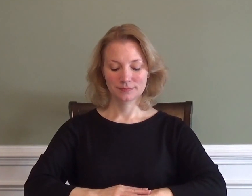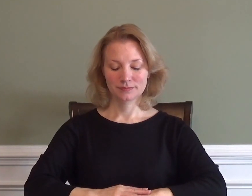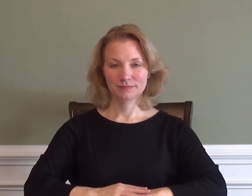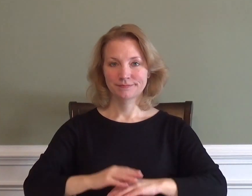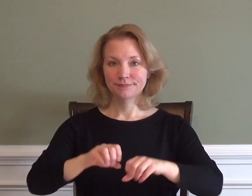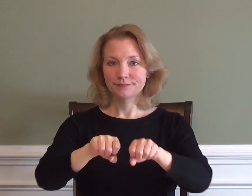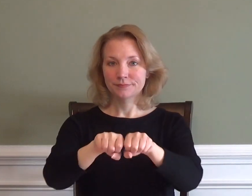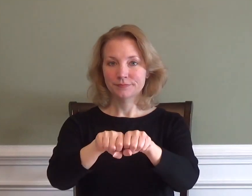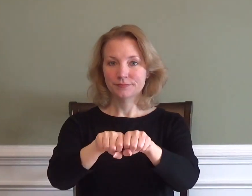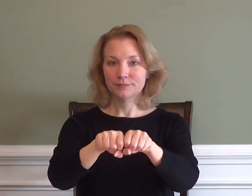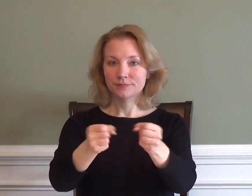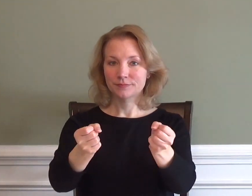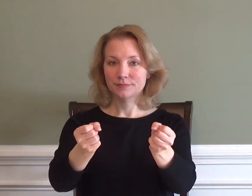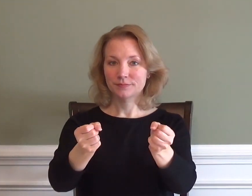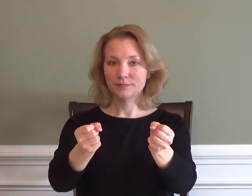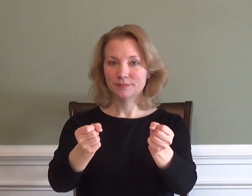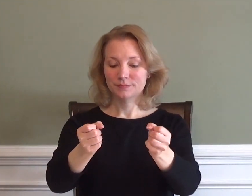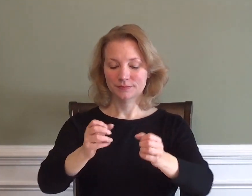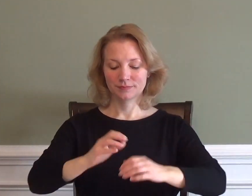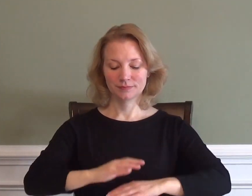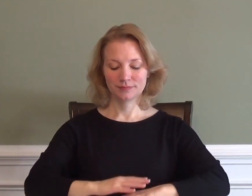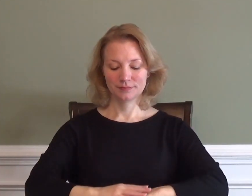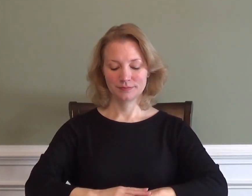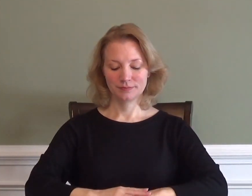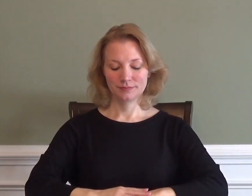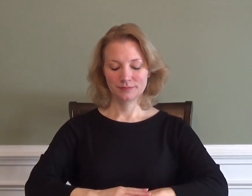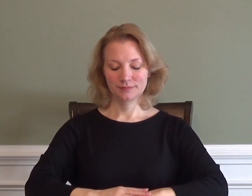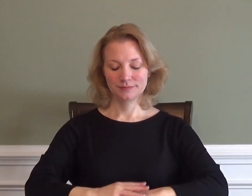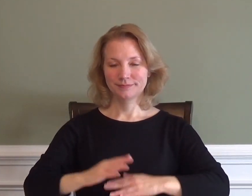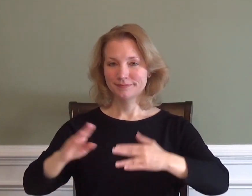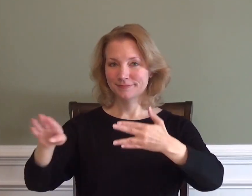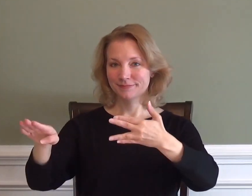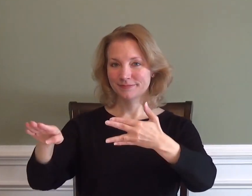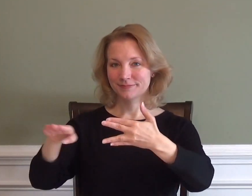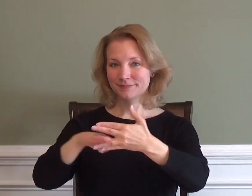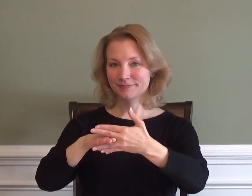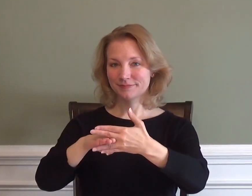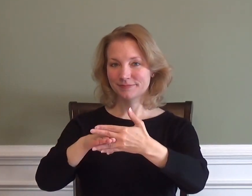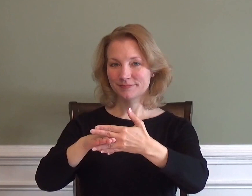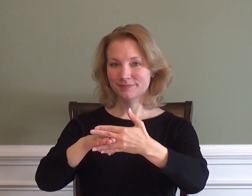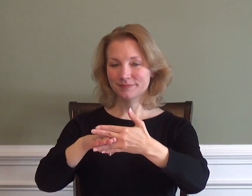to BREAK a BREAK (an intermission / recess)